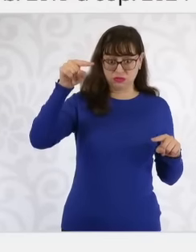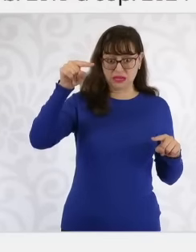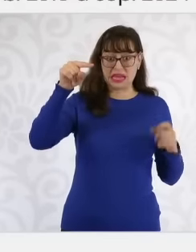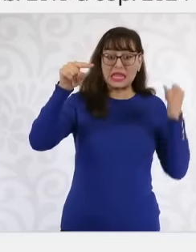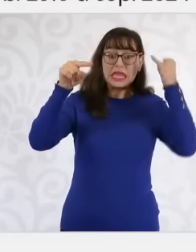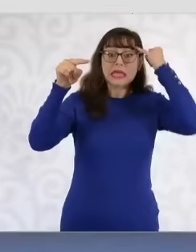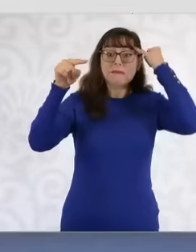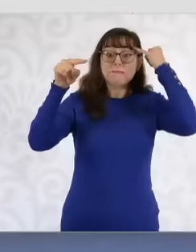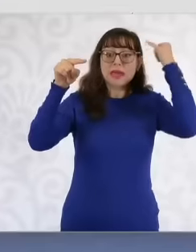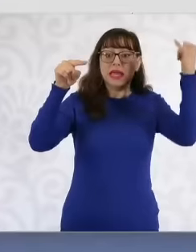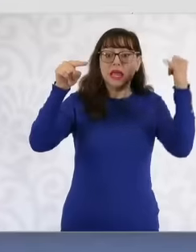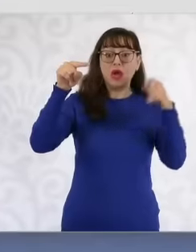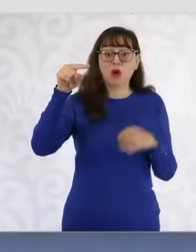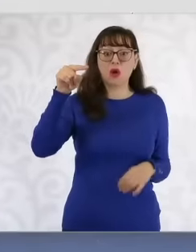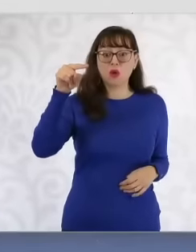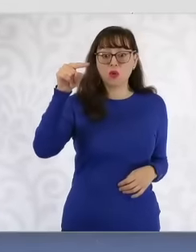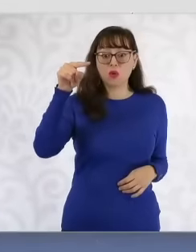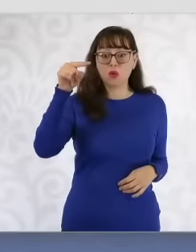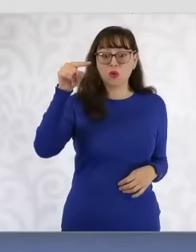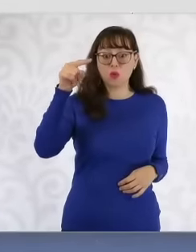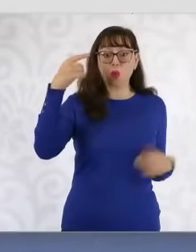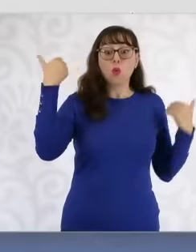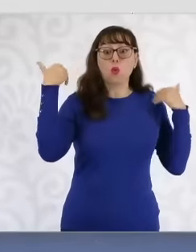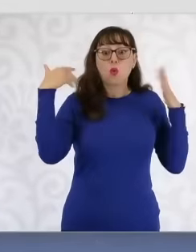Yes indeed 2019 was still a very